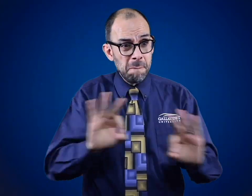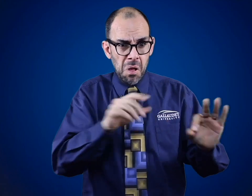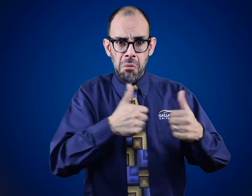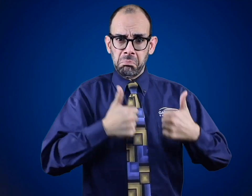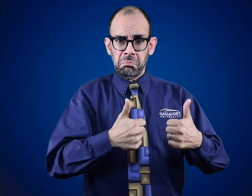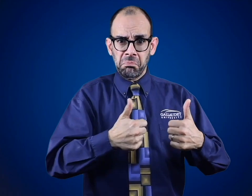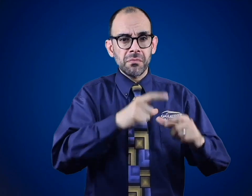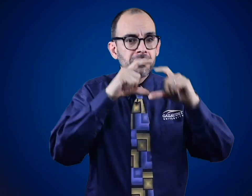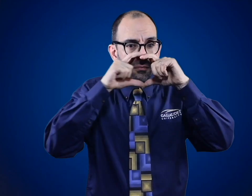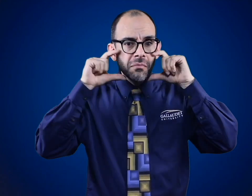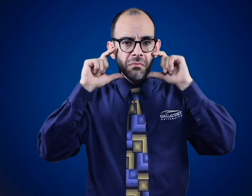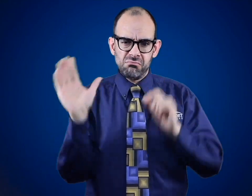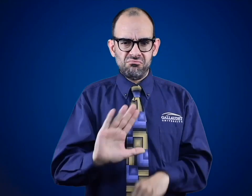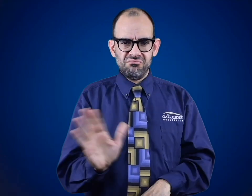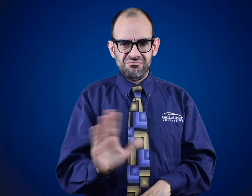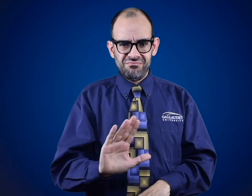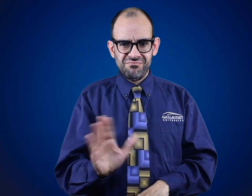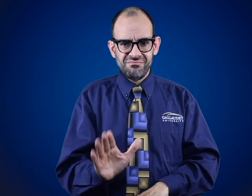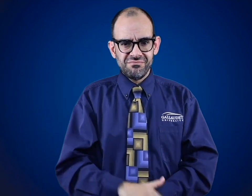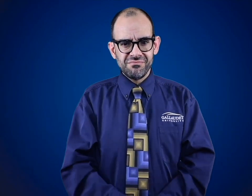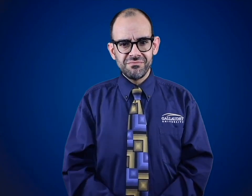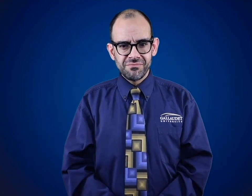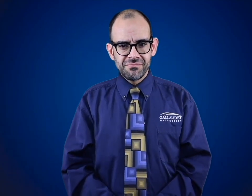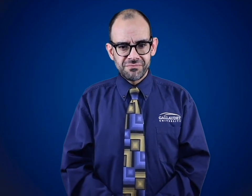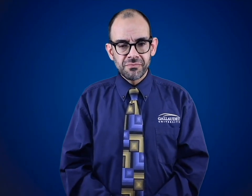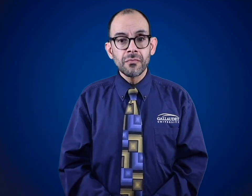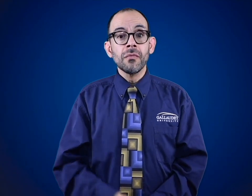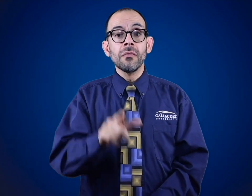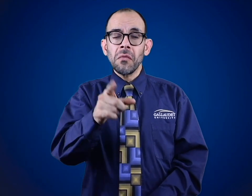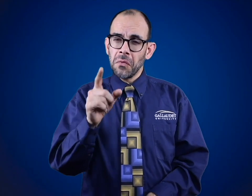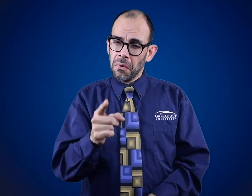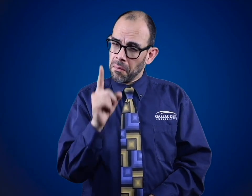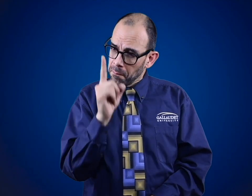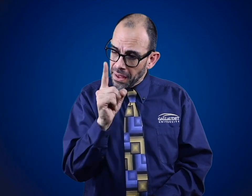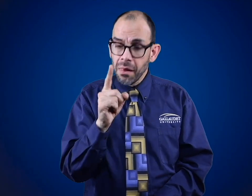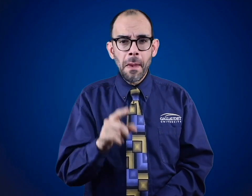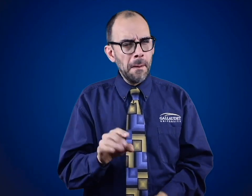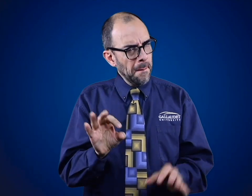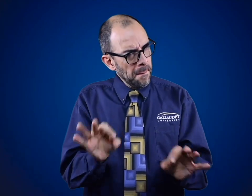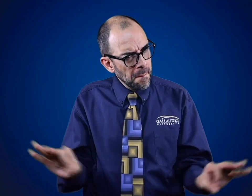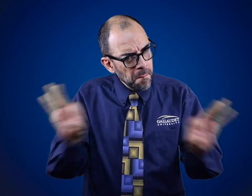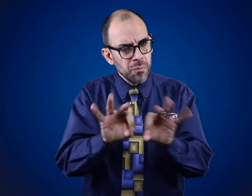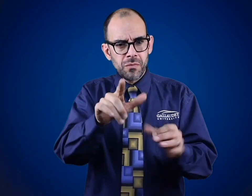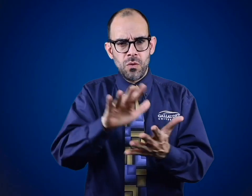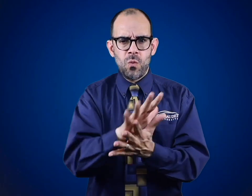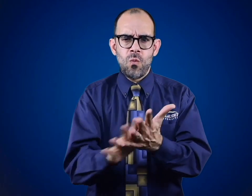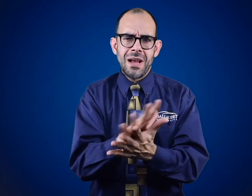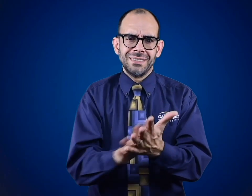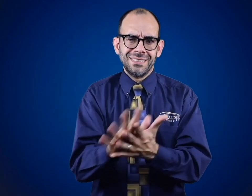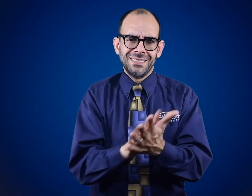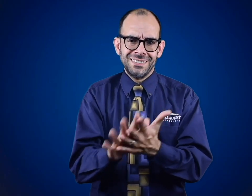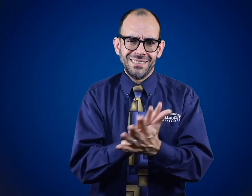and do not have coronavirus then it will not be necessary. However, what is critical for us to remember is that we must